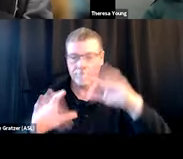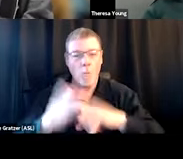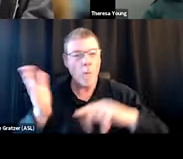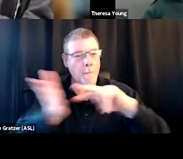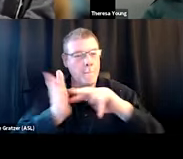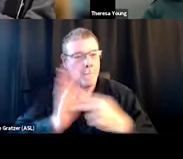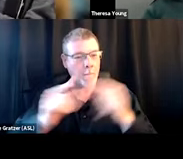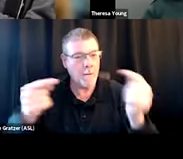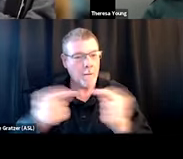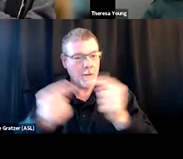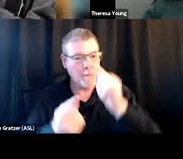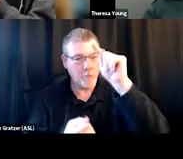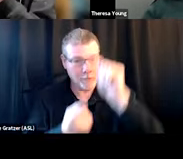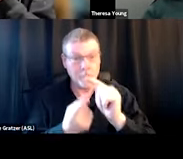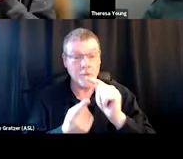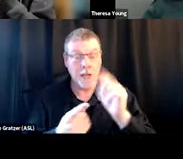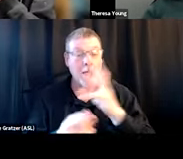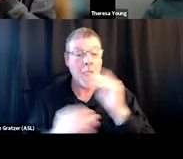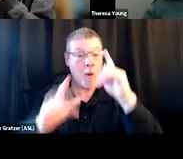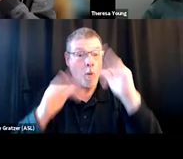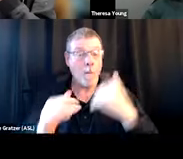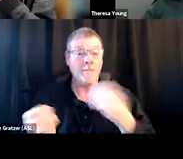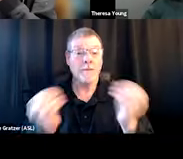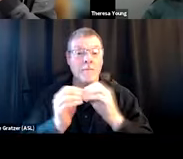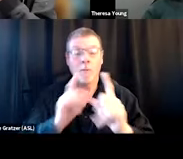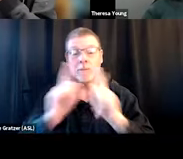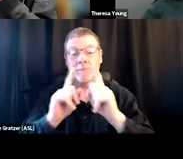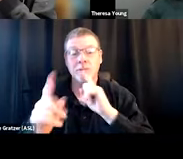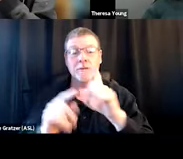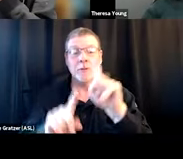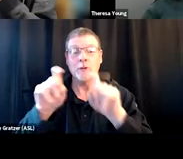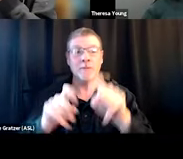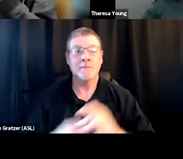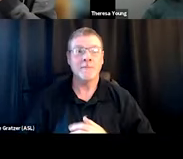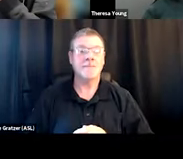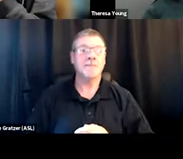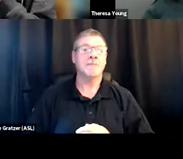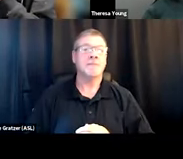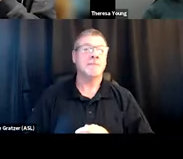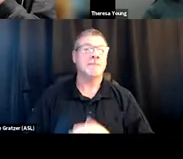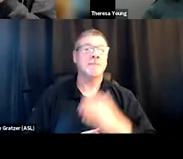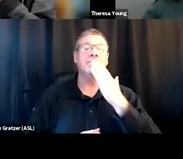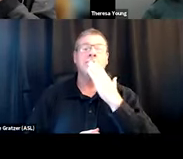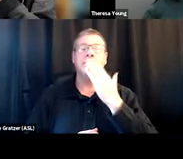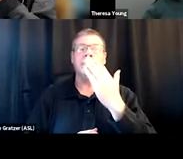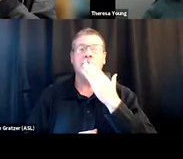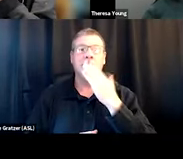And I really hope that we can, there's some conversation and questions after. Thank you so much, Jim. That was really informative.